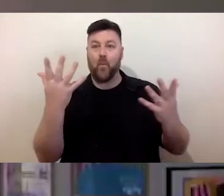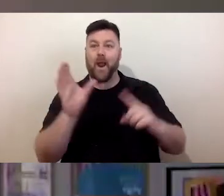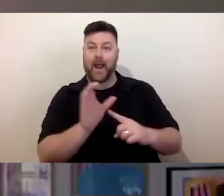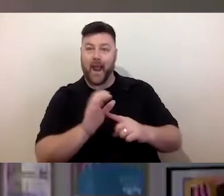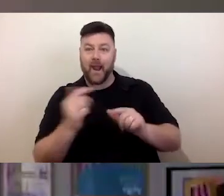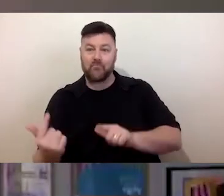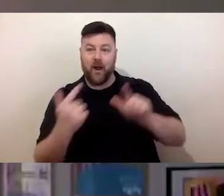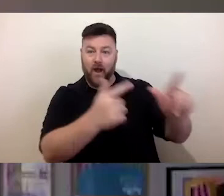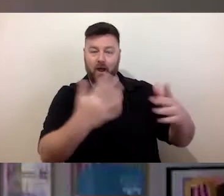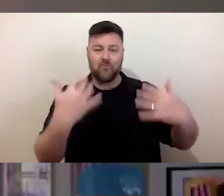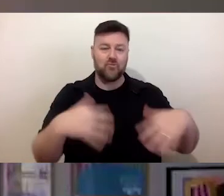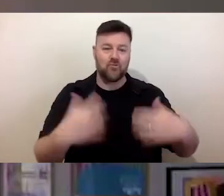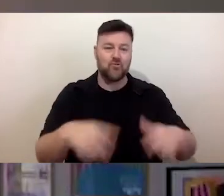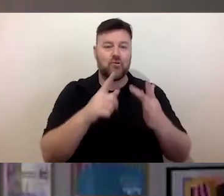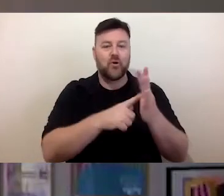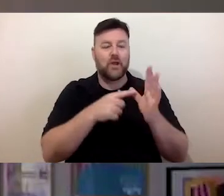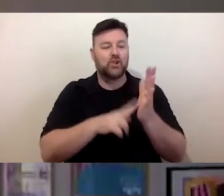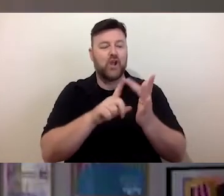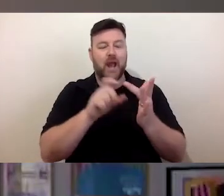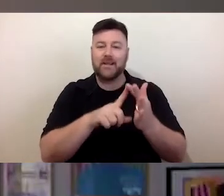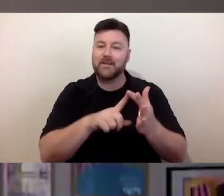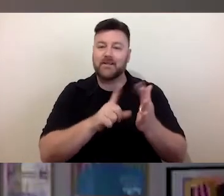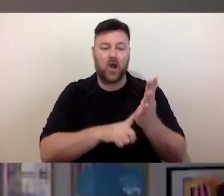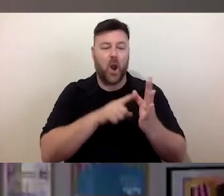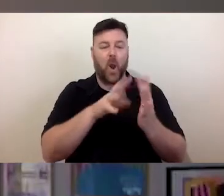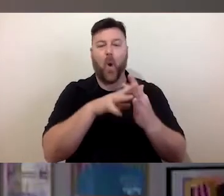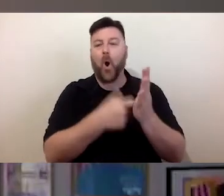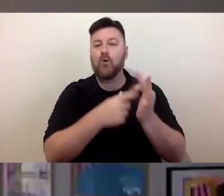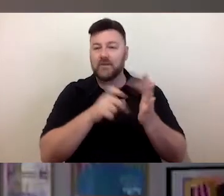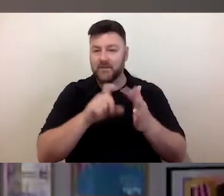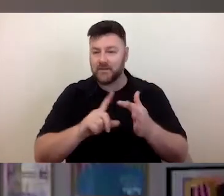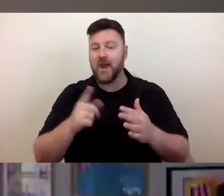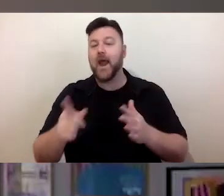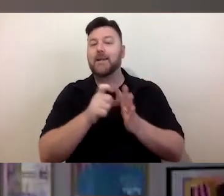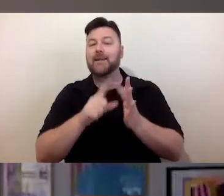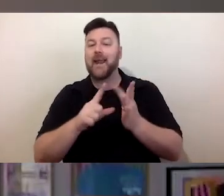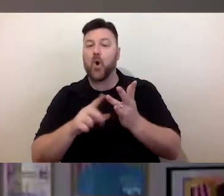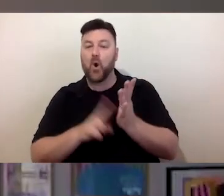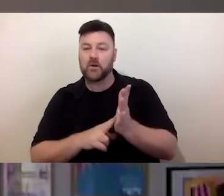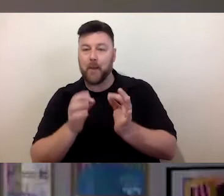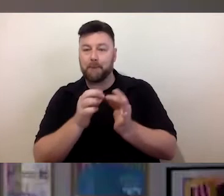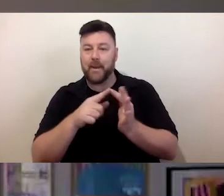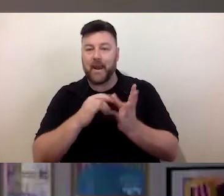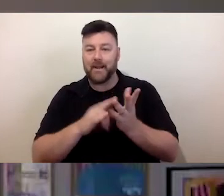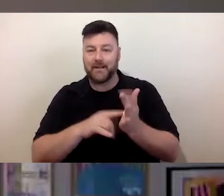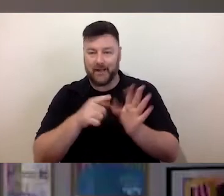Janice Florence and Dion Beasly You have now until early September to submit your nominations for this year's awards.